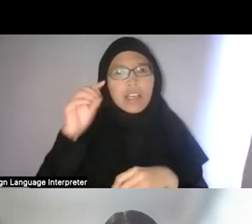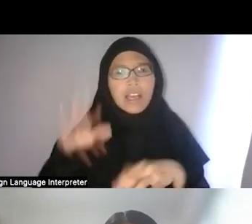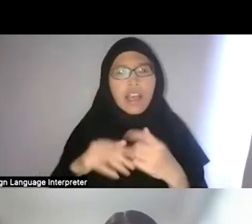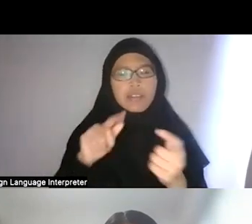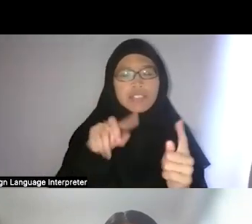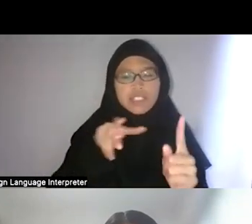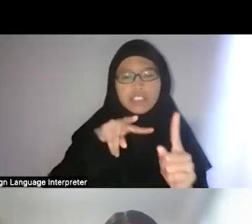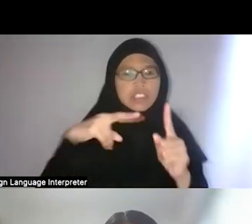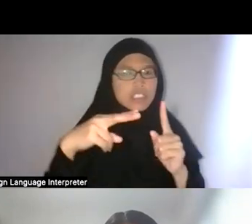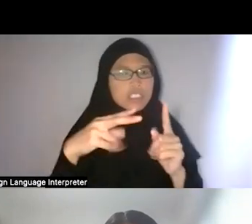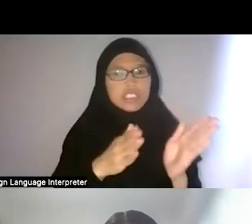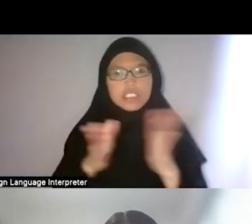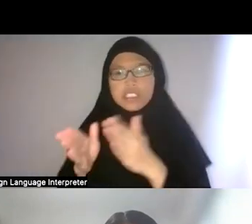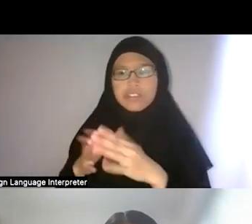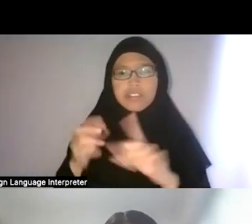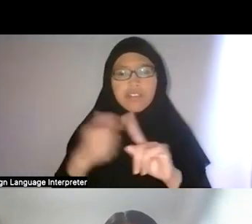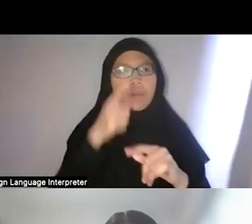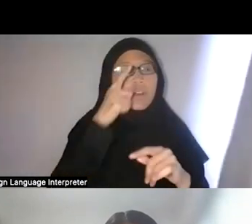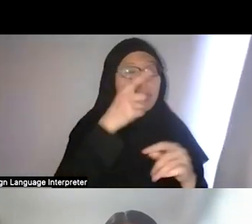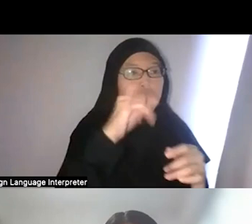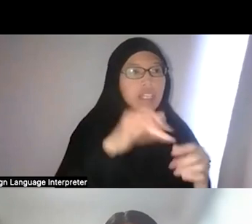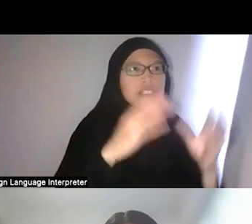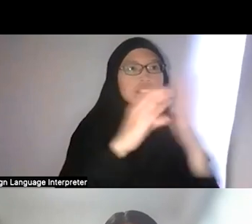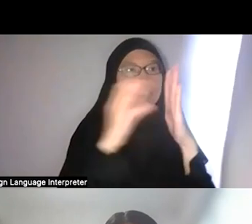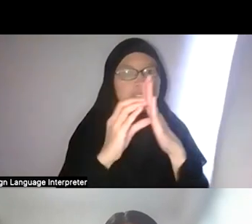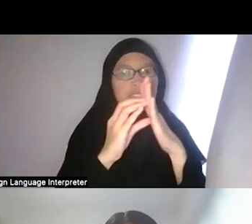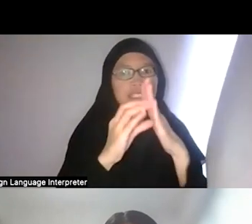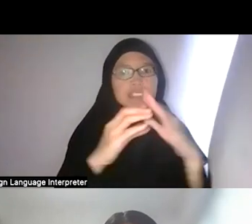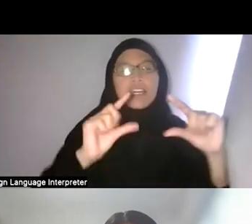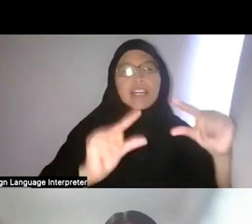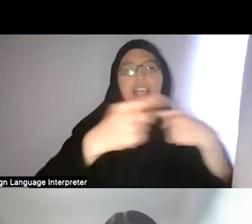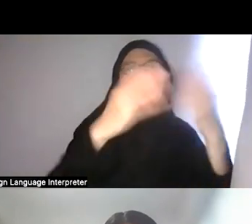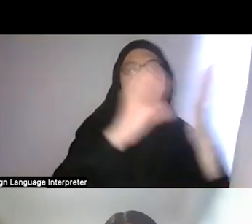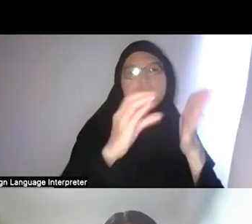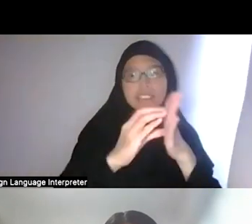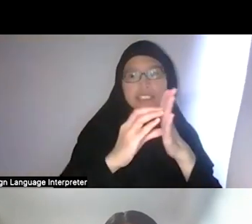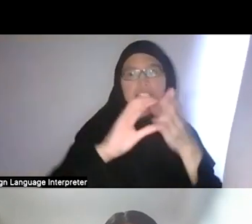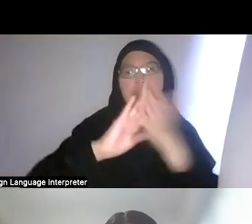from looking at the city as a garden city to a city that’s in a garden,